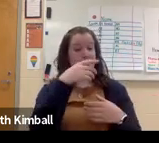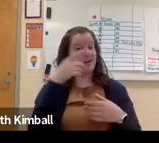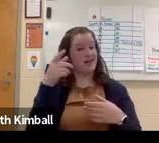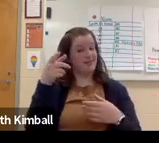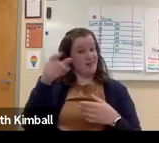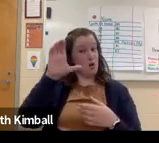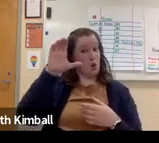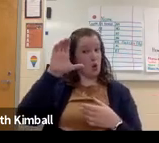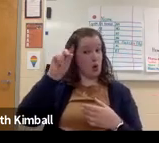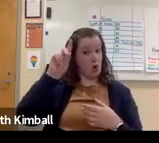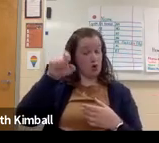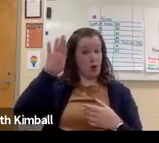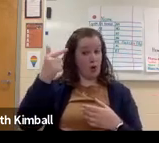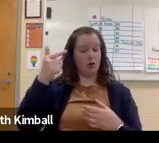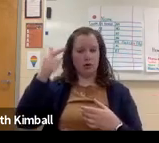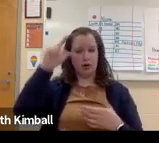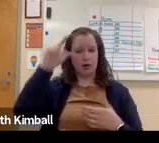had any experience with computer science,